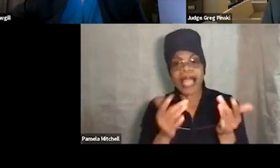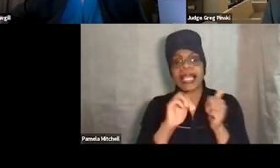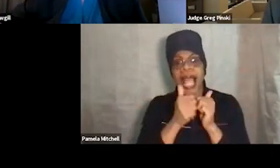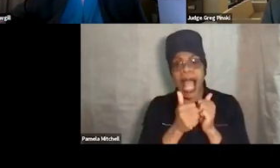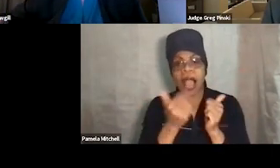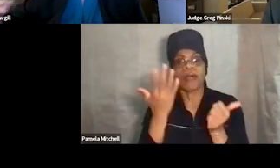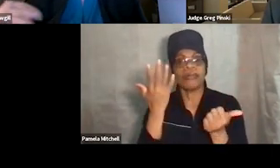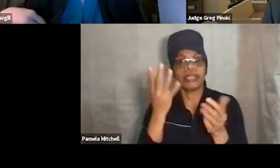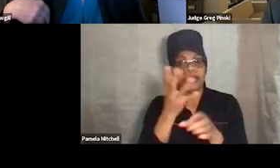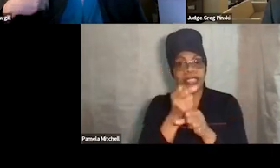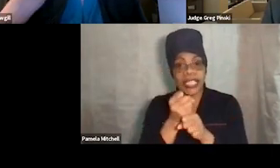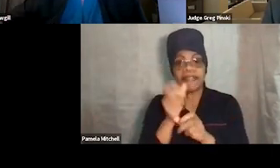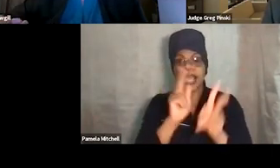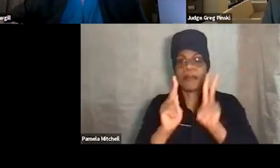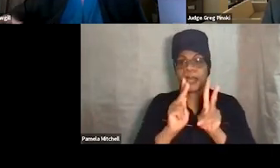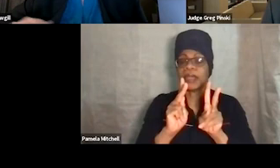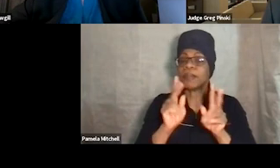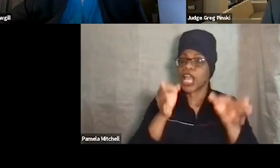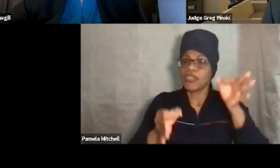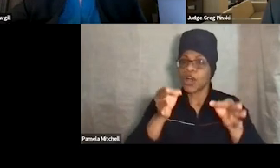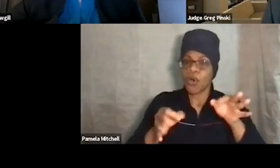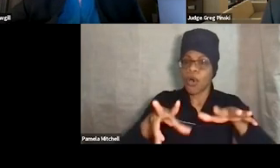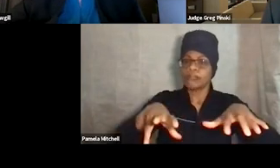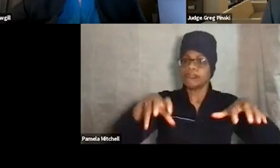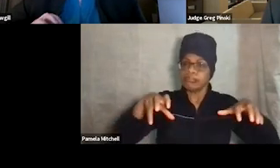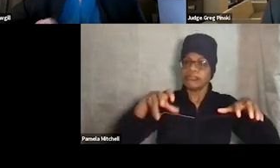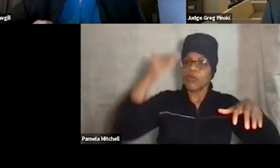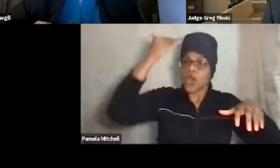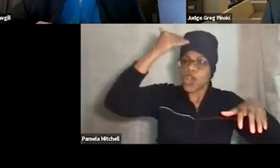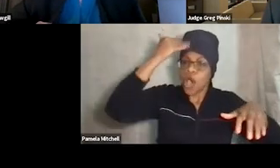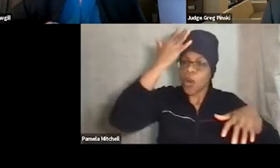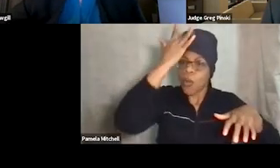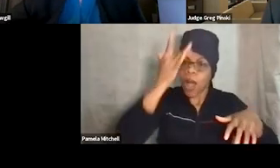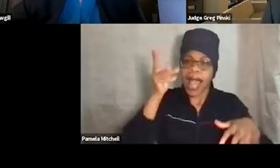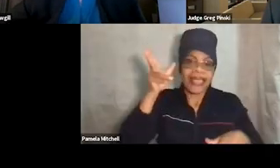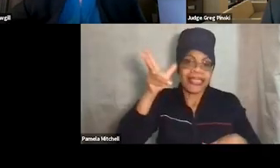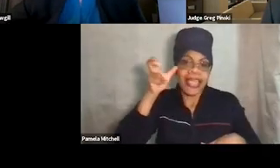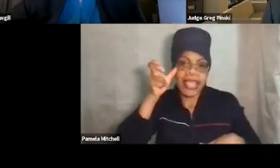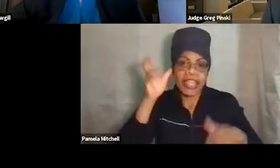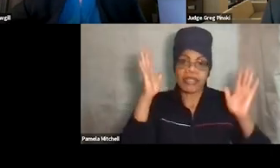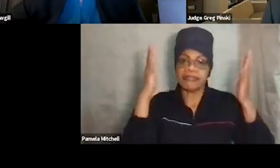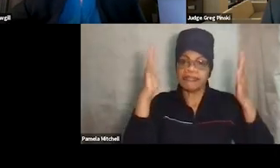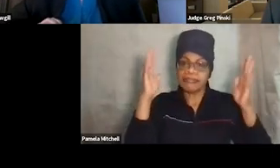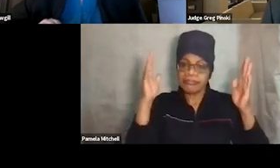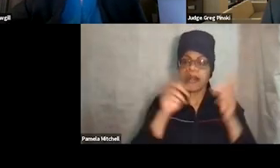what they're being applauded for. They hear the praise, and we're giving them that praise and tying it to those specific behavior.